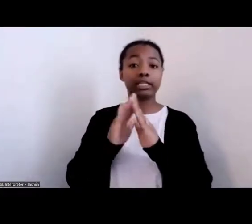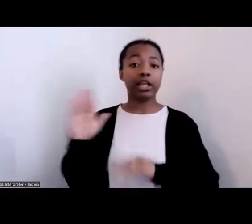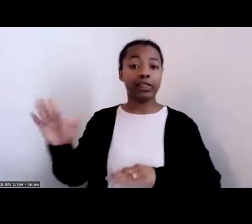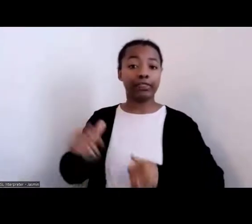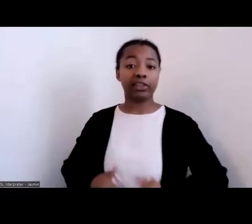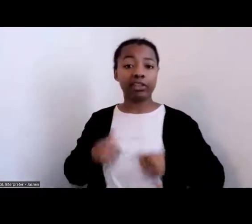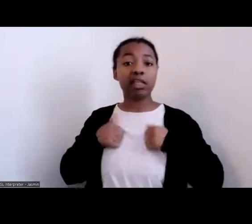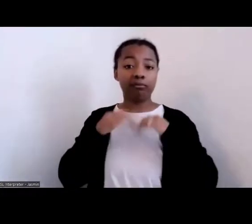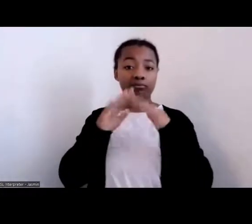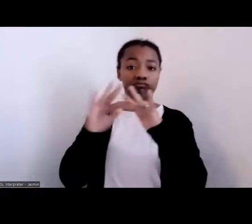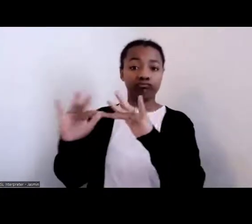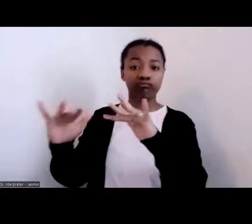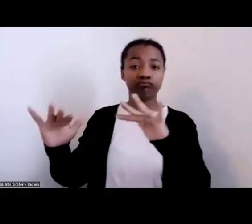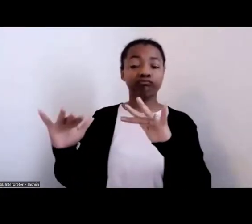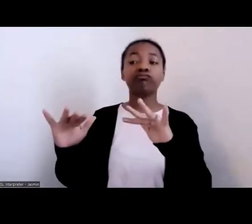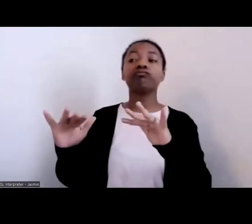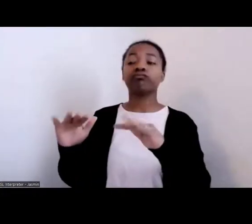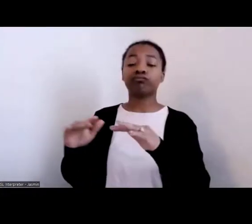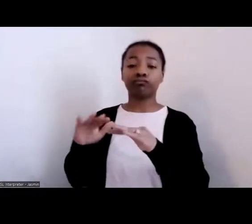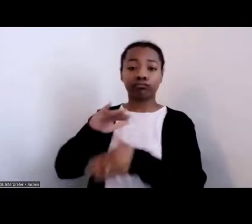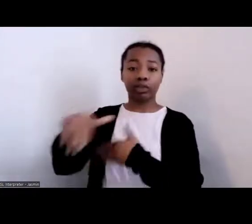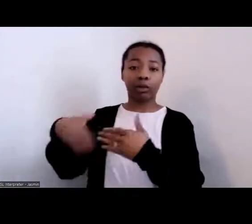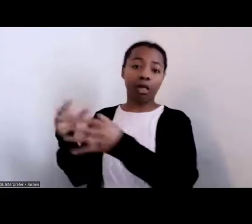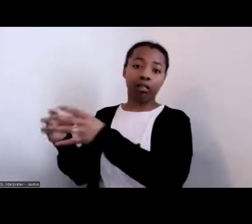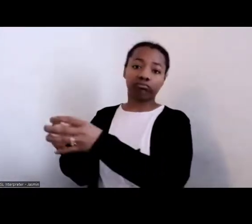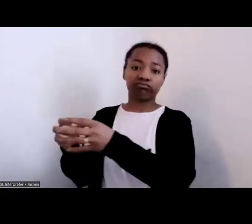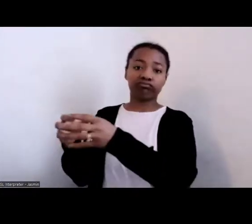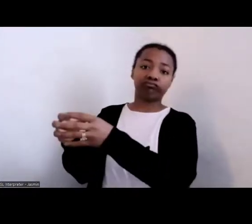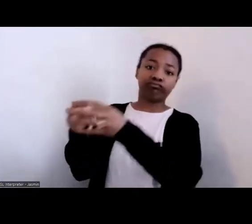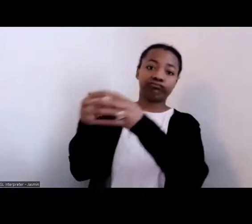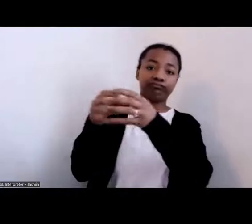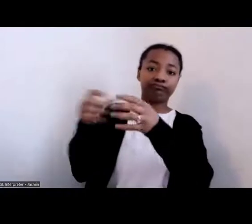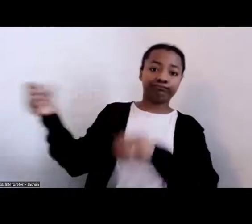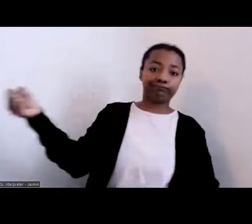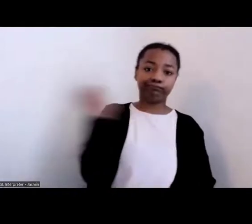here in this new terrain, where they were introduced to new